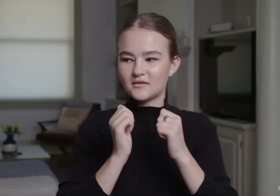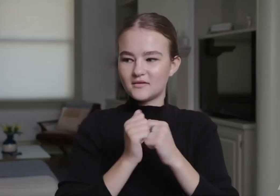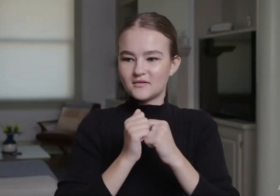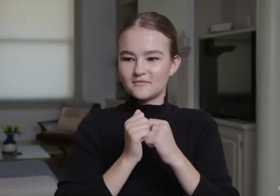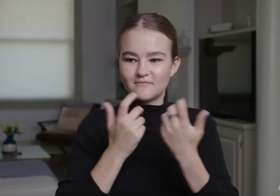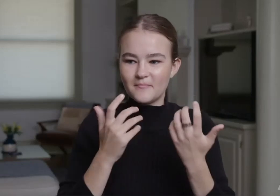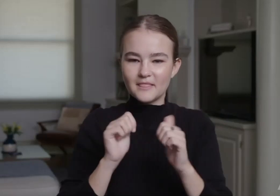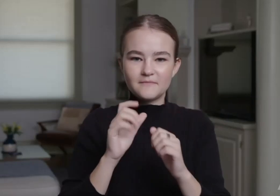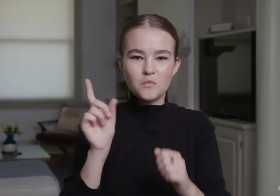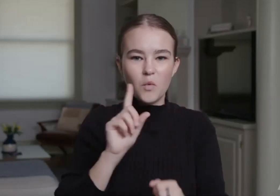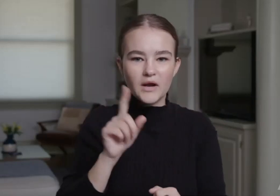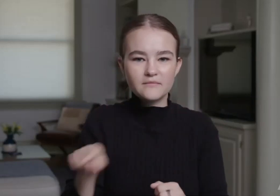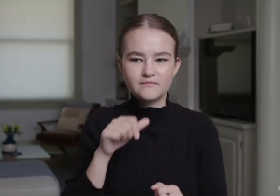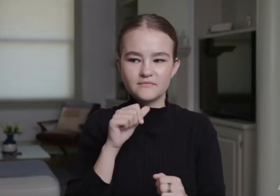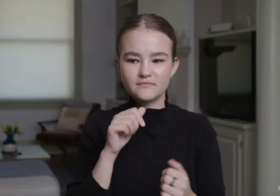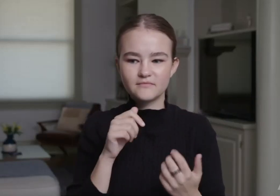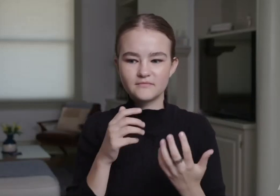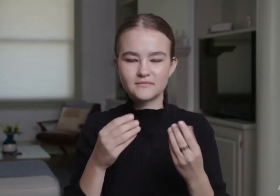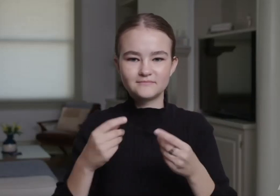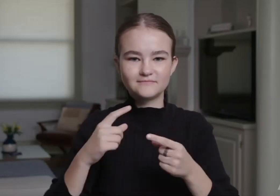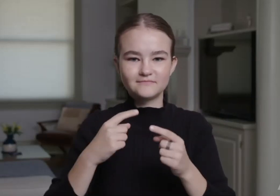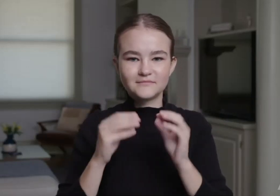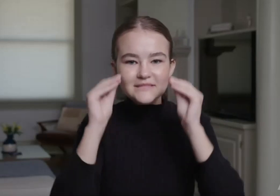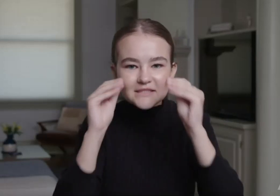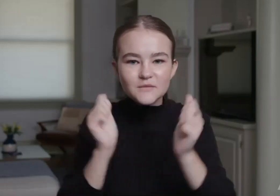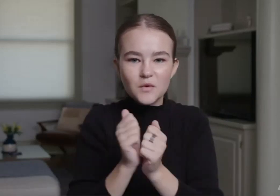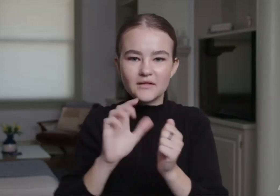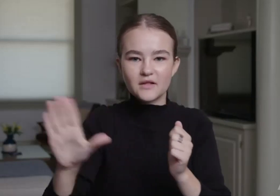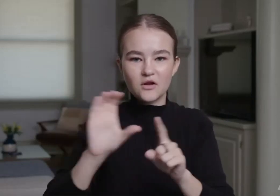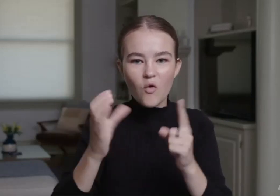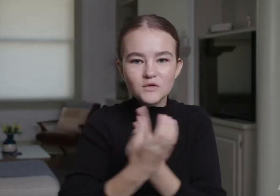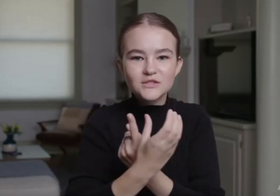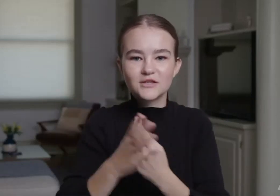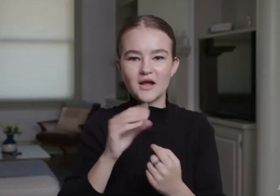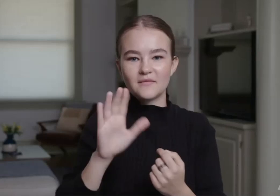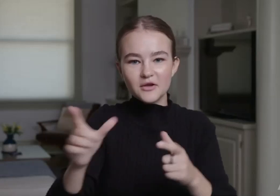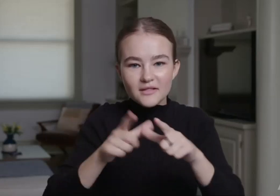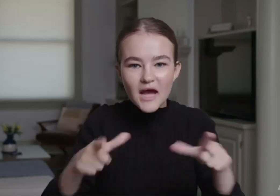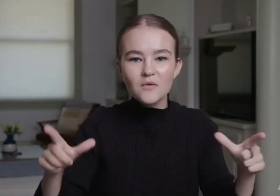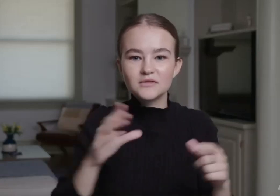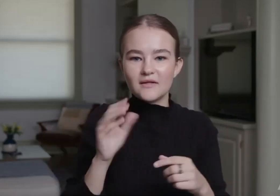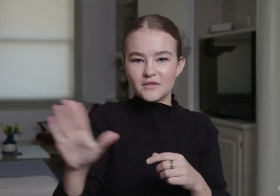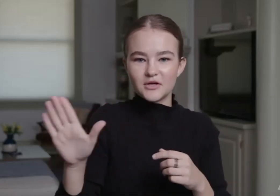I would also love to see stories from all over the world. I would love to hear about people's culture